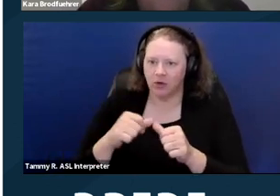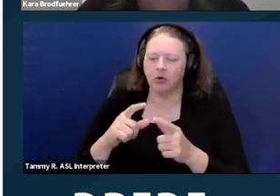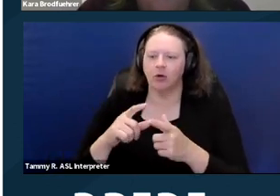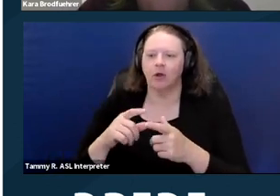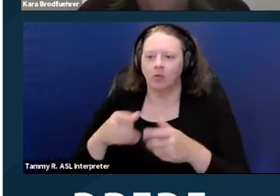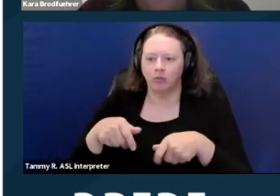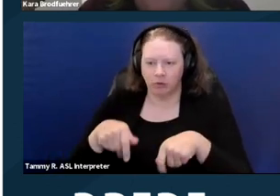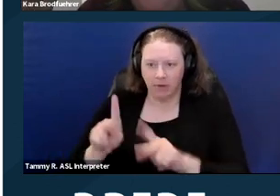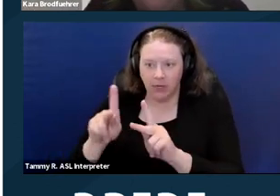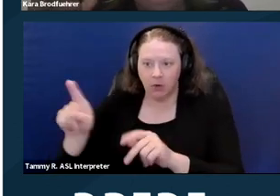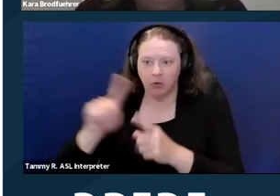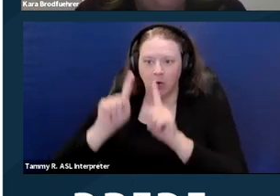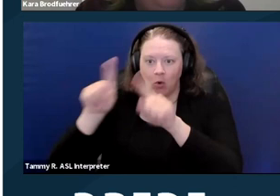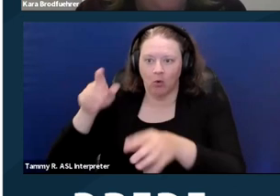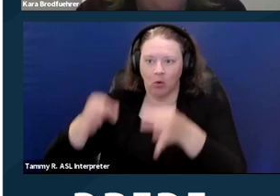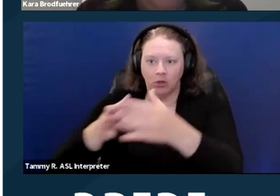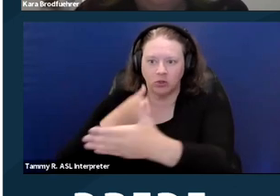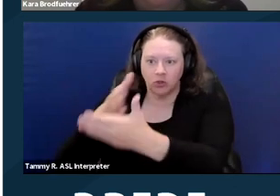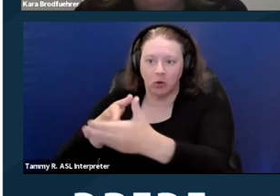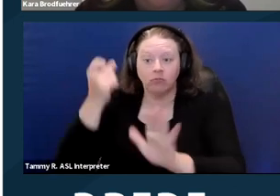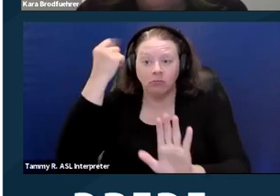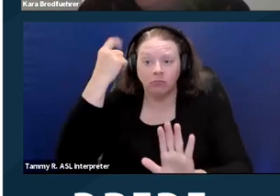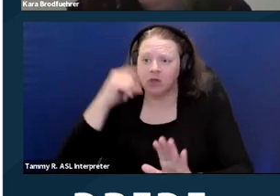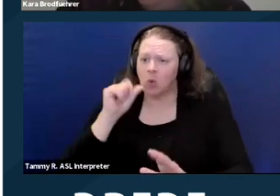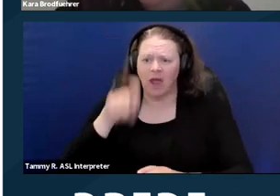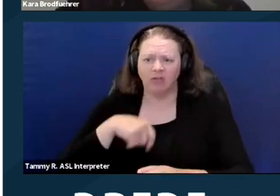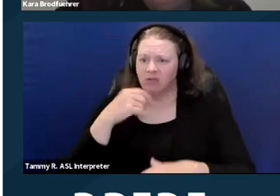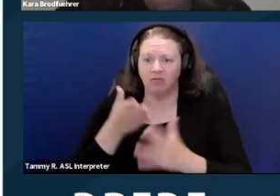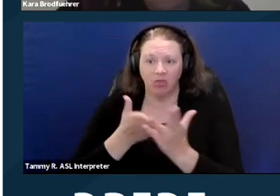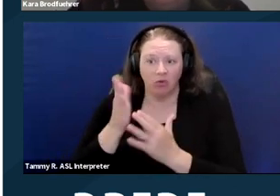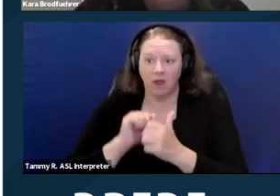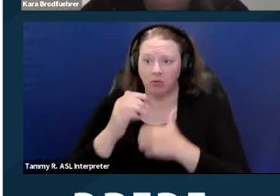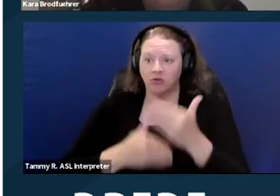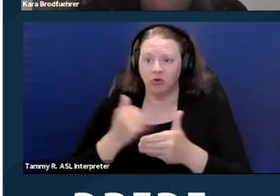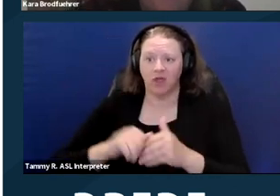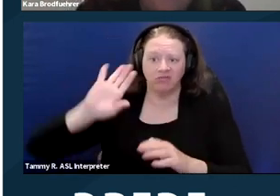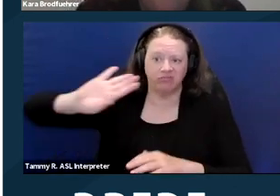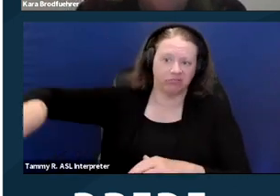If you don't wanna file a complaint with us, you don't have to. You can just go right ahead and go to court if that's what you want to do.